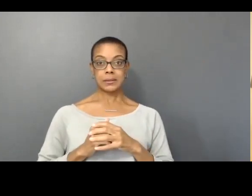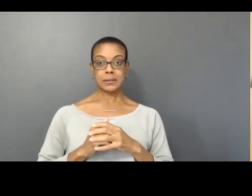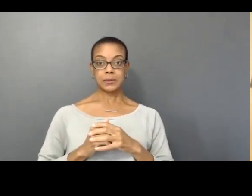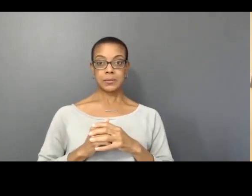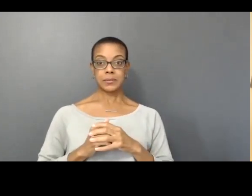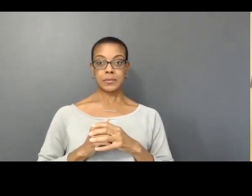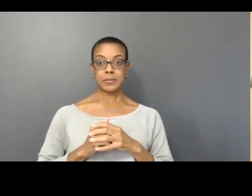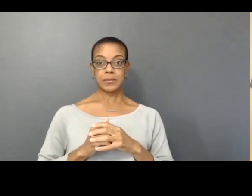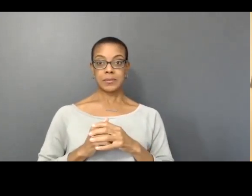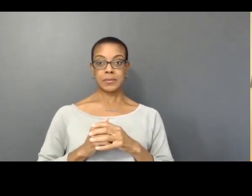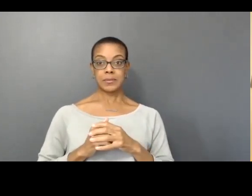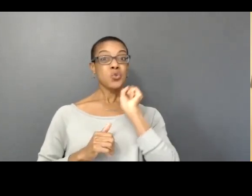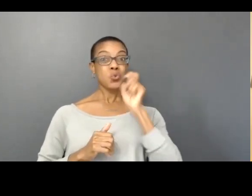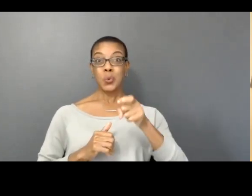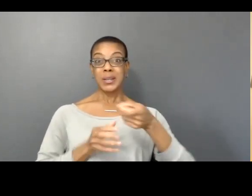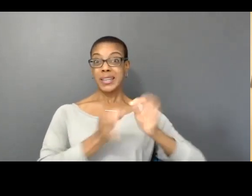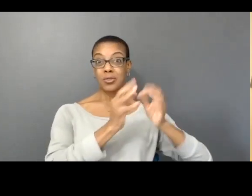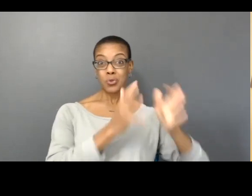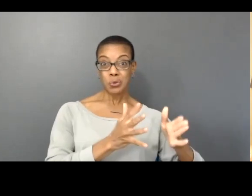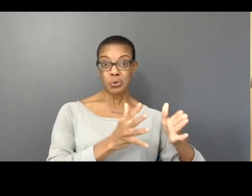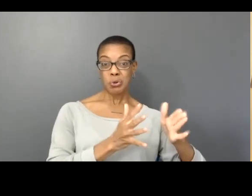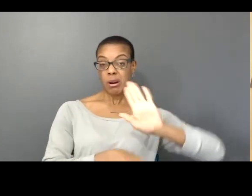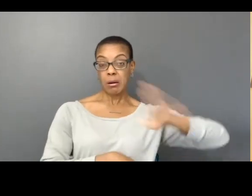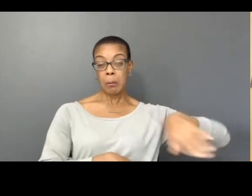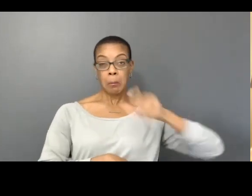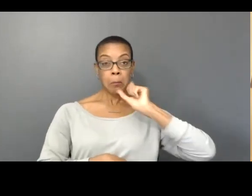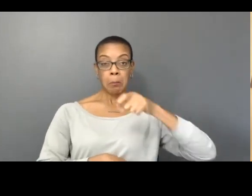turn off your video. And I'd like to remind anyone who's